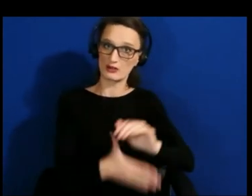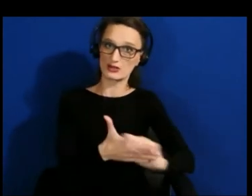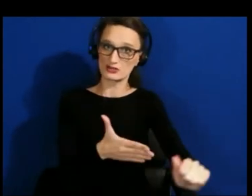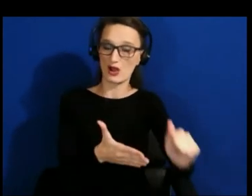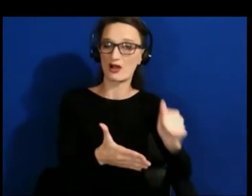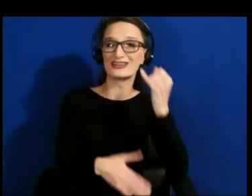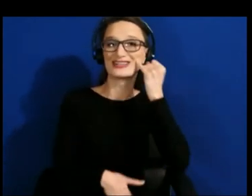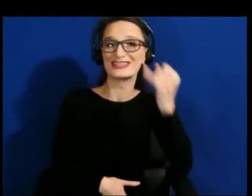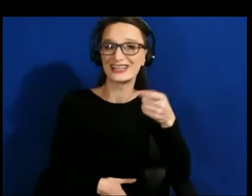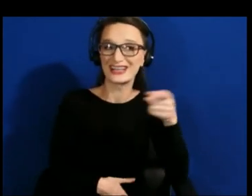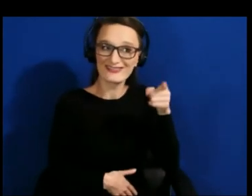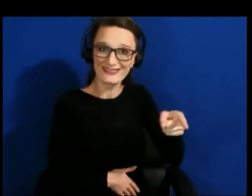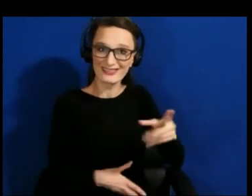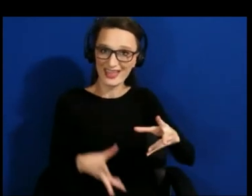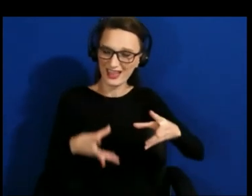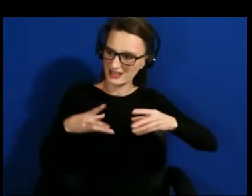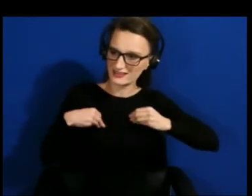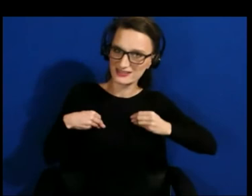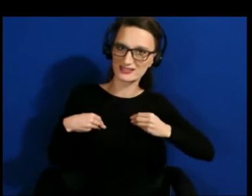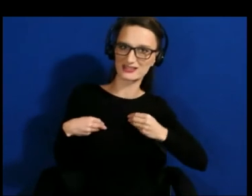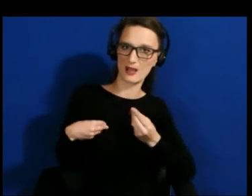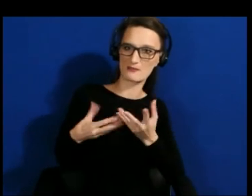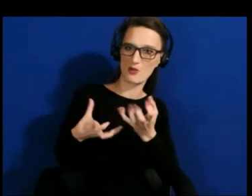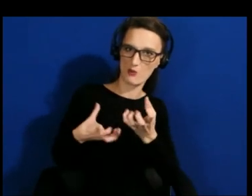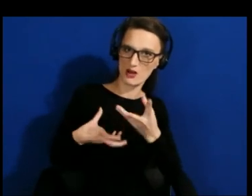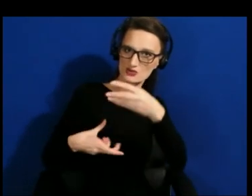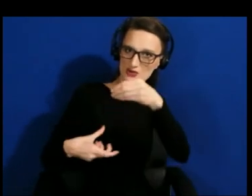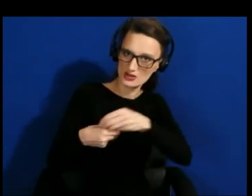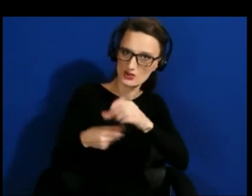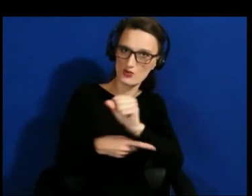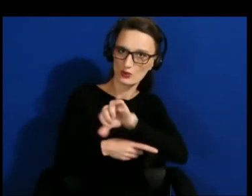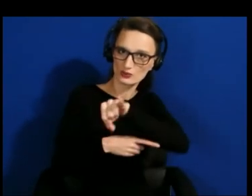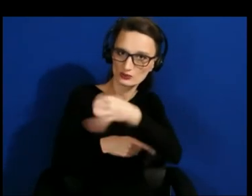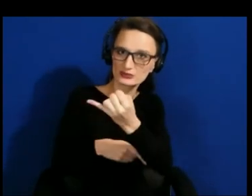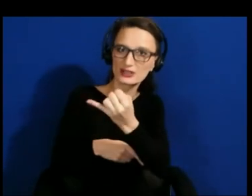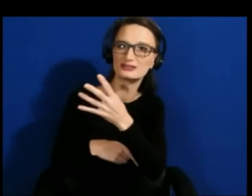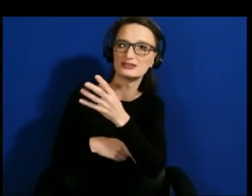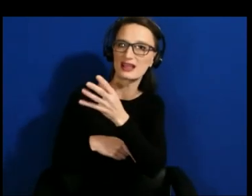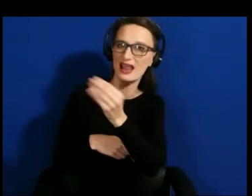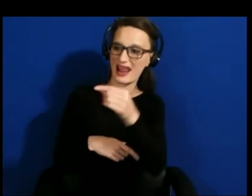when it comes to social justice, this is a social justice issue and we have to stop looking at this